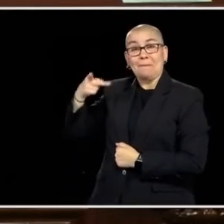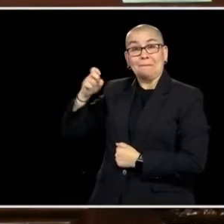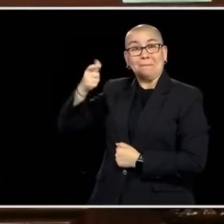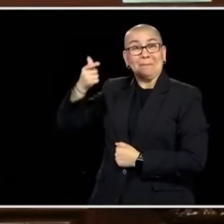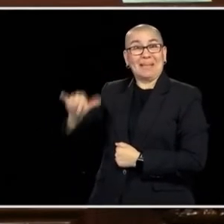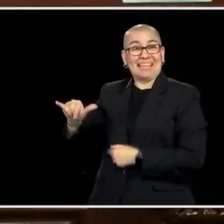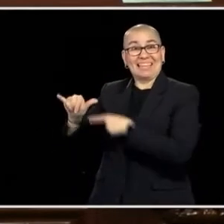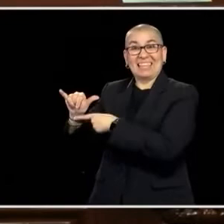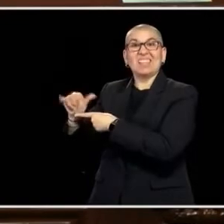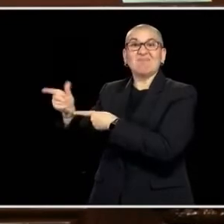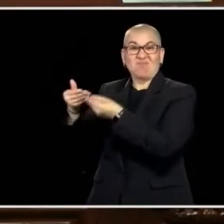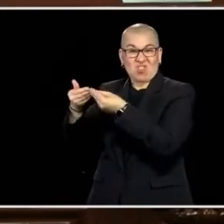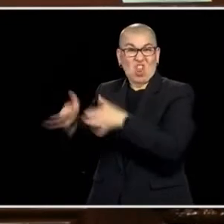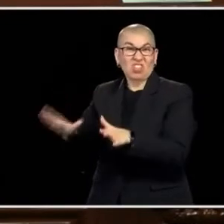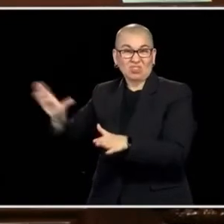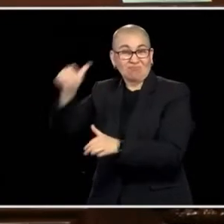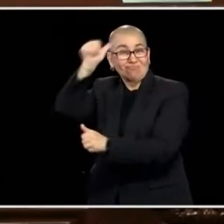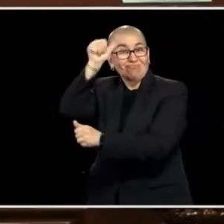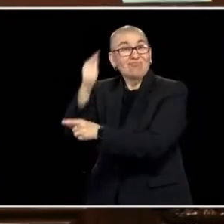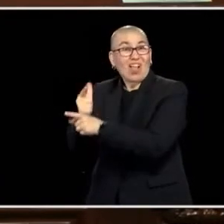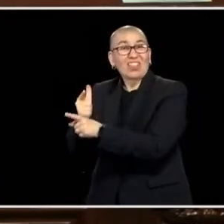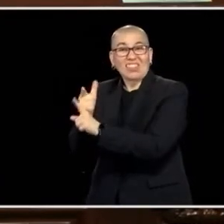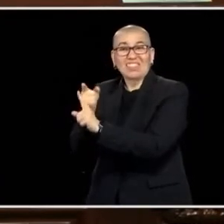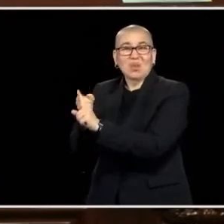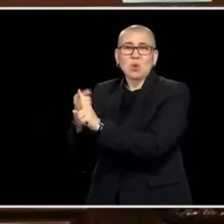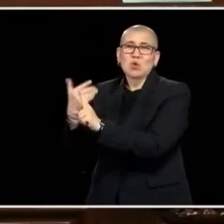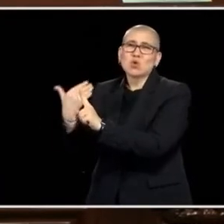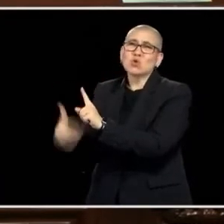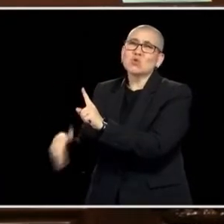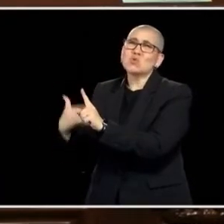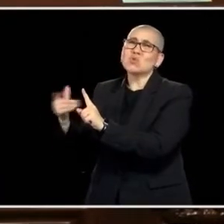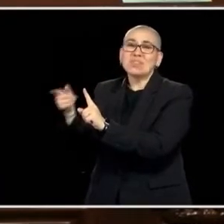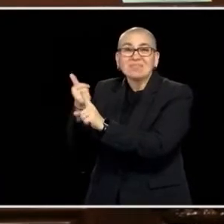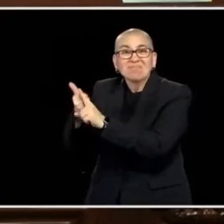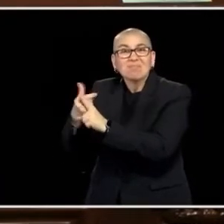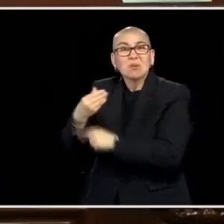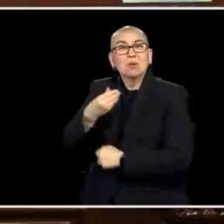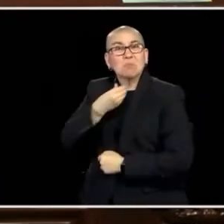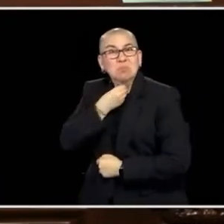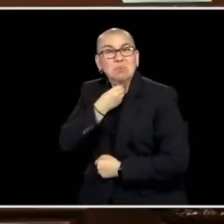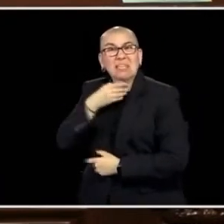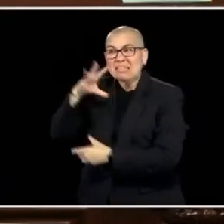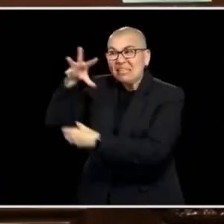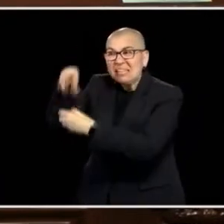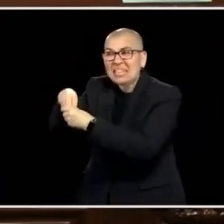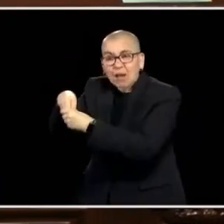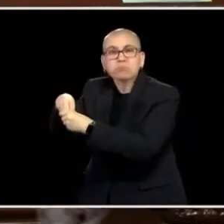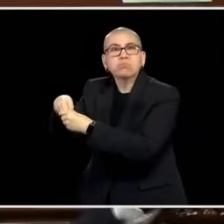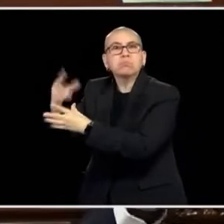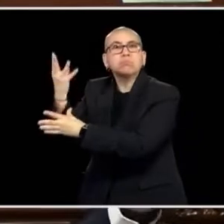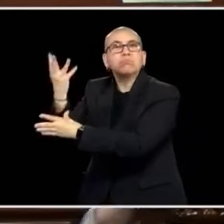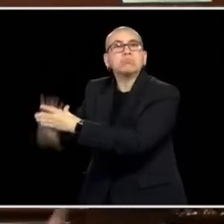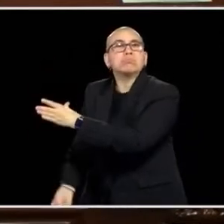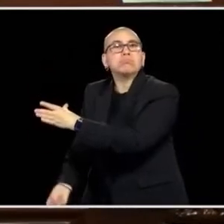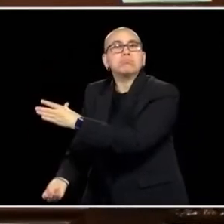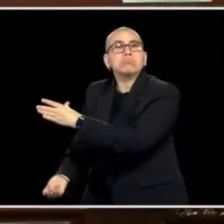THE LIEUTENANT GOVERNOR LOST A BELOVED OLDER BROTHER, A MARINE, SEEMED INVINCIBLE, STRONG, ONE OF THE FIRST PEOPLE TO DIE IN THIS. THIS BODY LOST A BELOVED